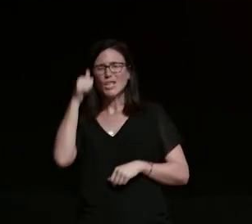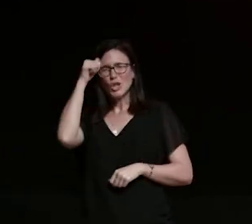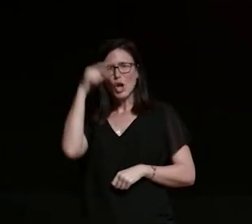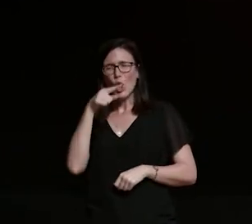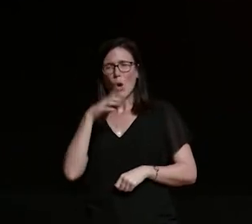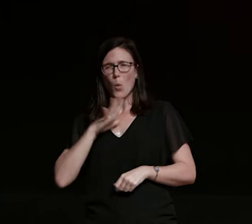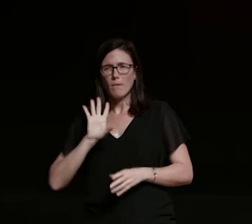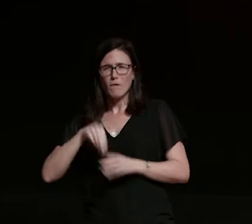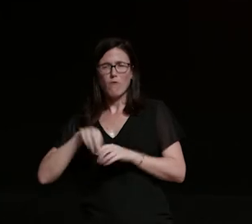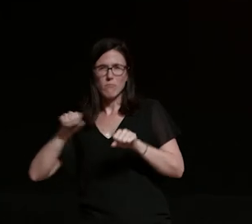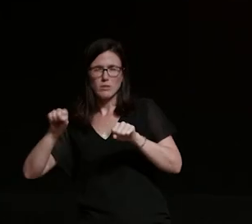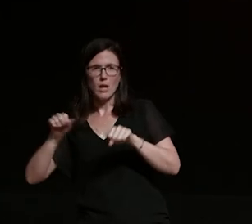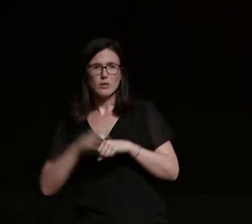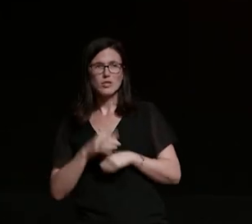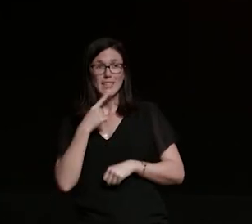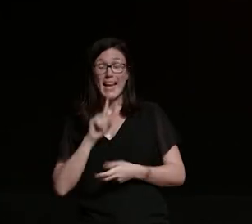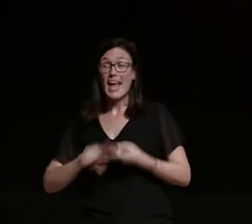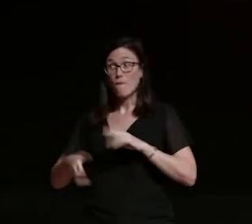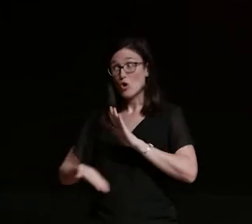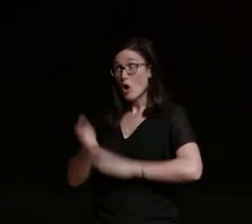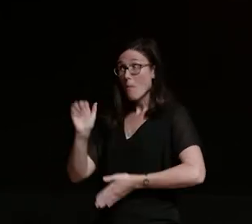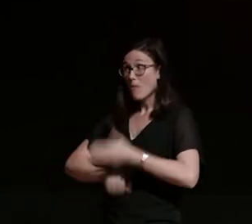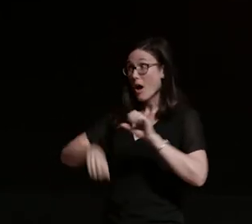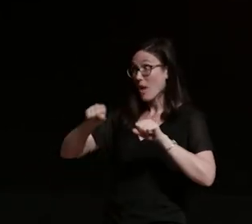was going to buy a bike she would absolutely kill me so you're not talking to me today